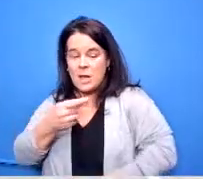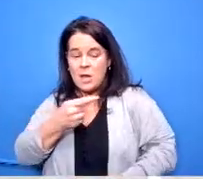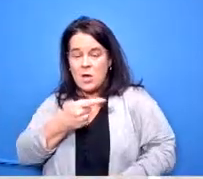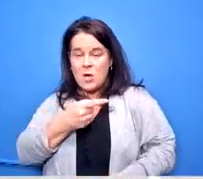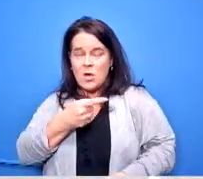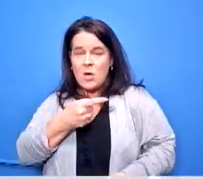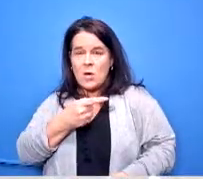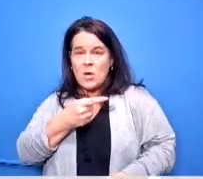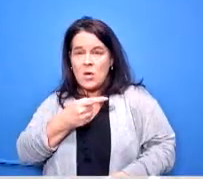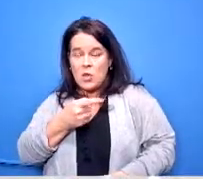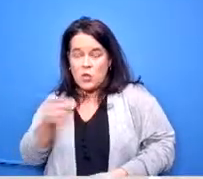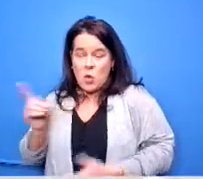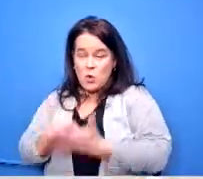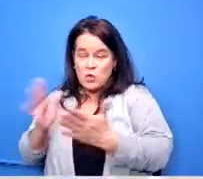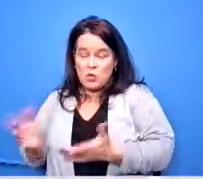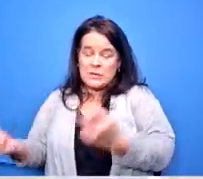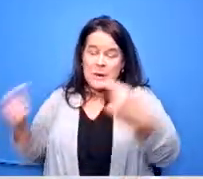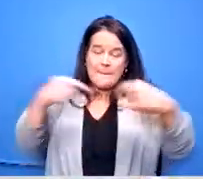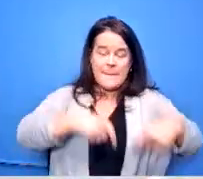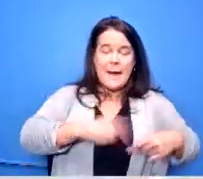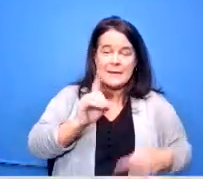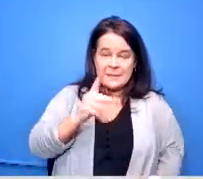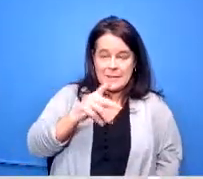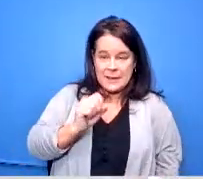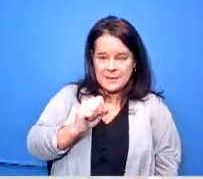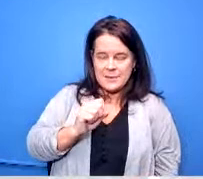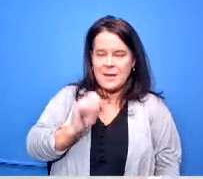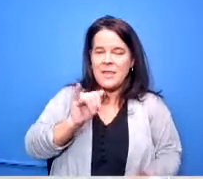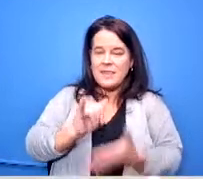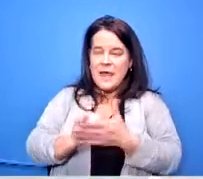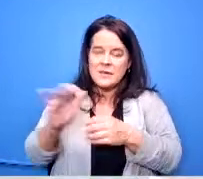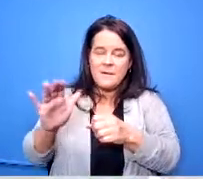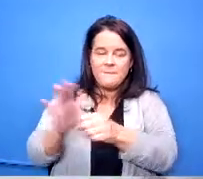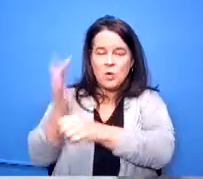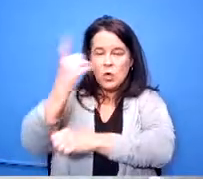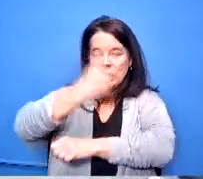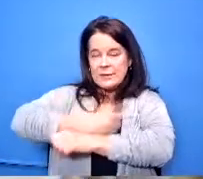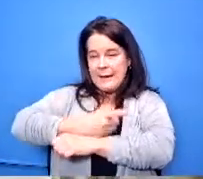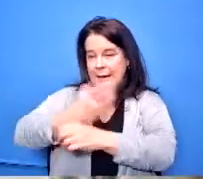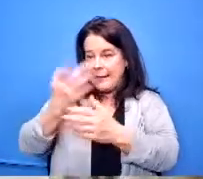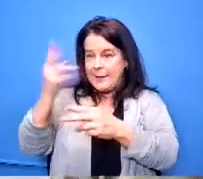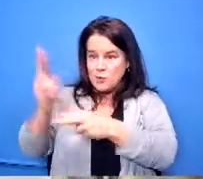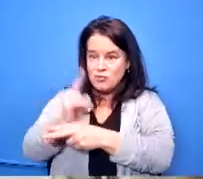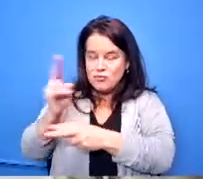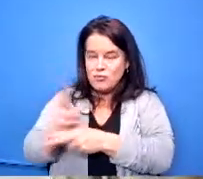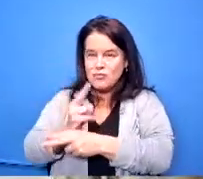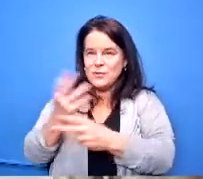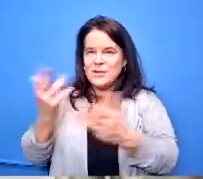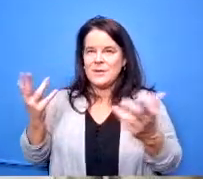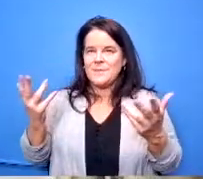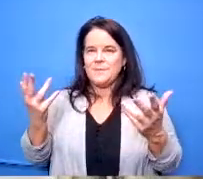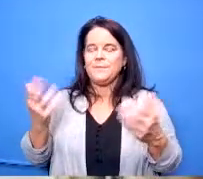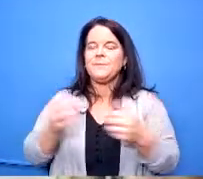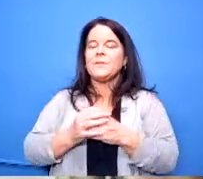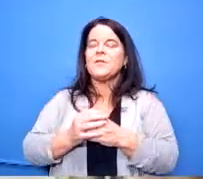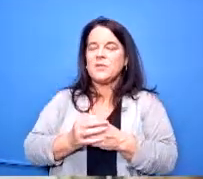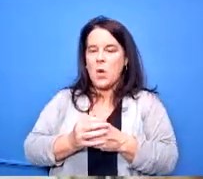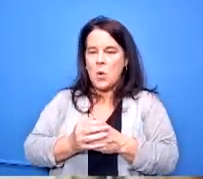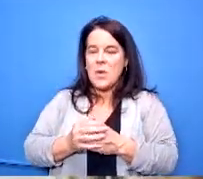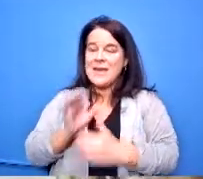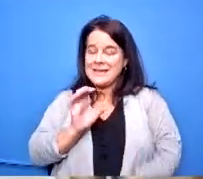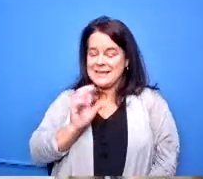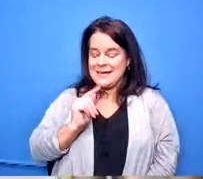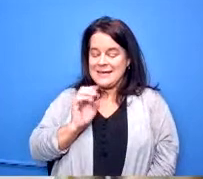to dayton public that takes a whole day out of my day so in a in a cte program the principal knows